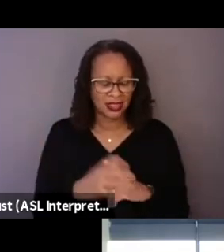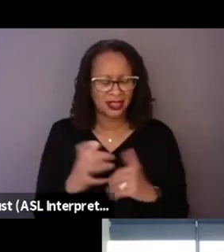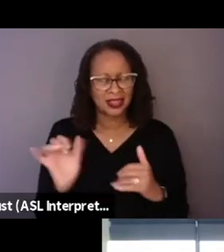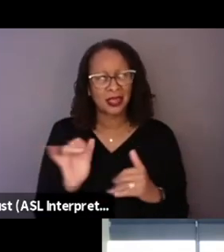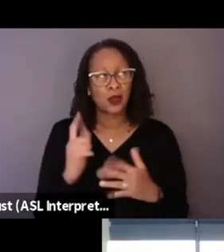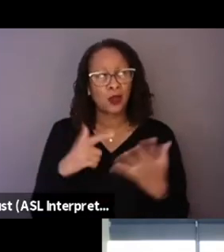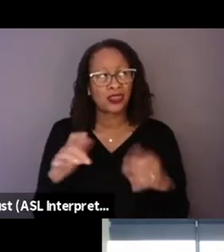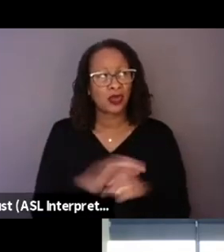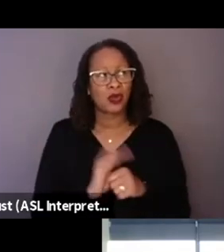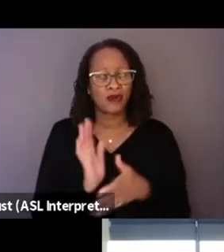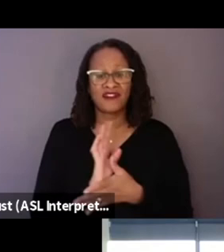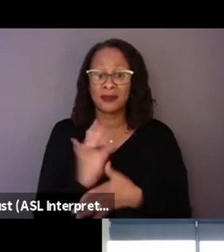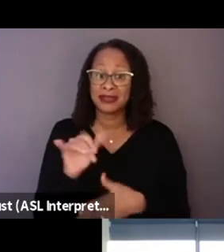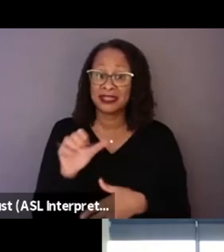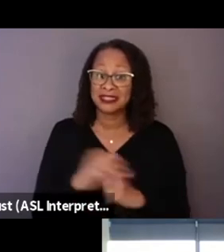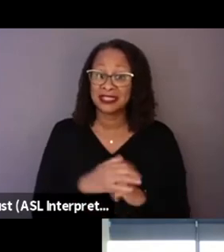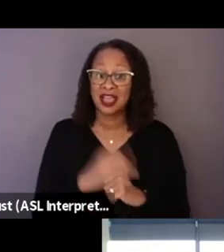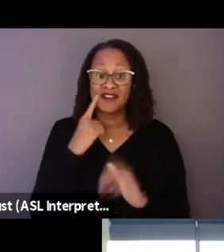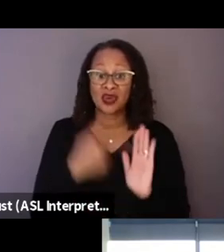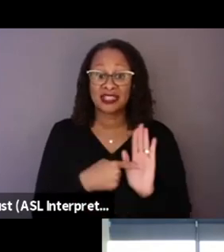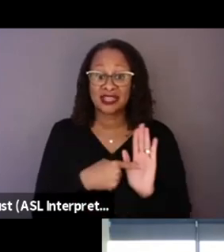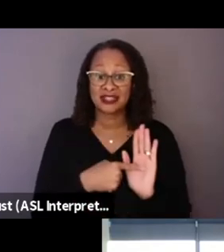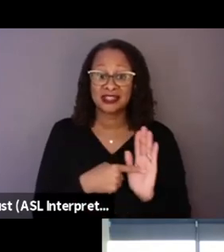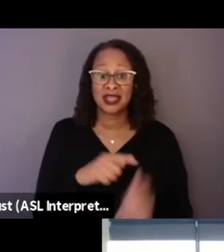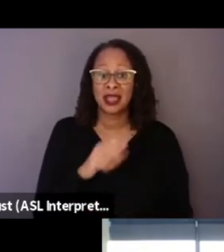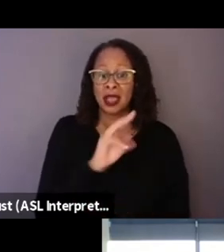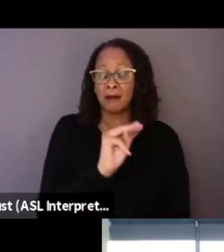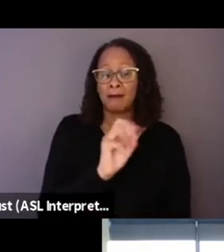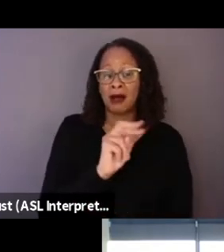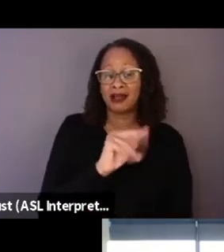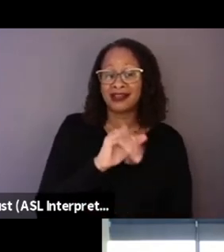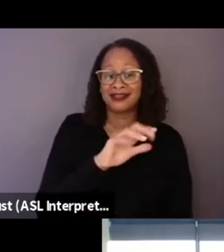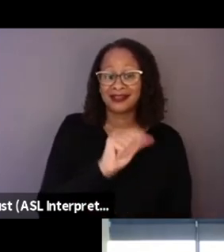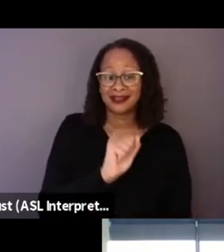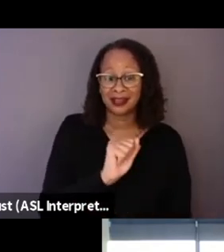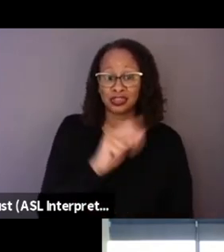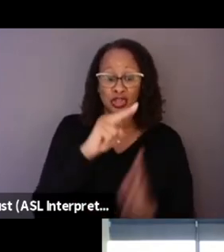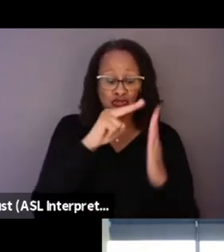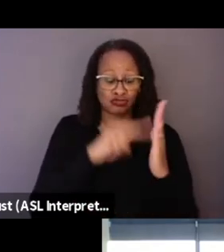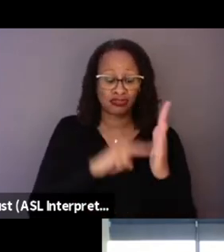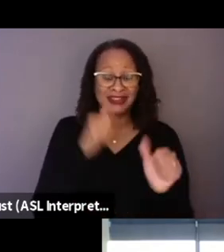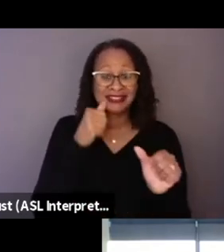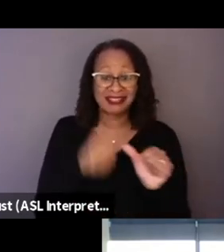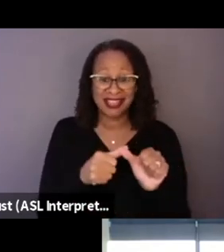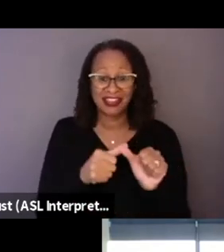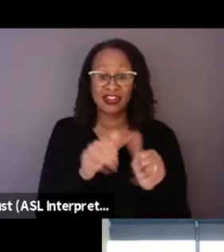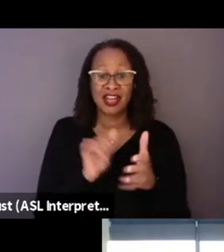For example, when Teresa, when Monica is reading the letter that her father gave her